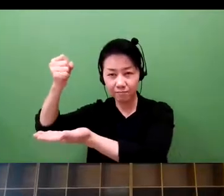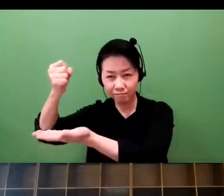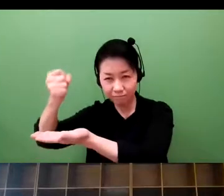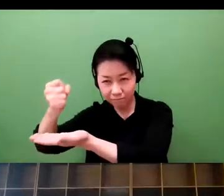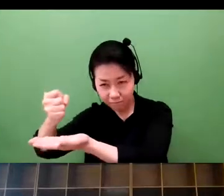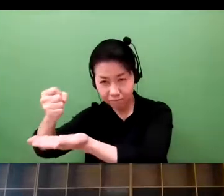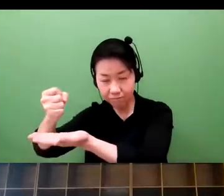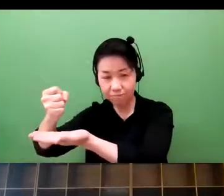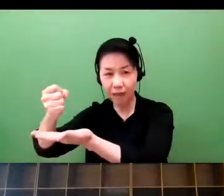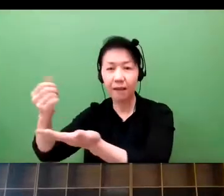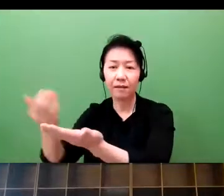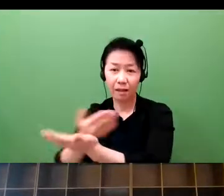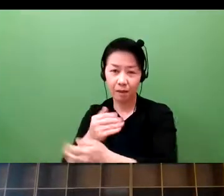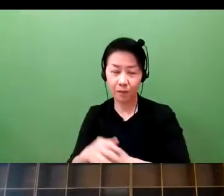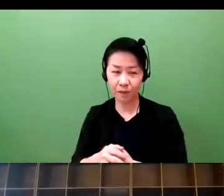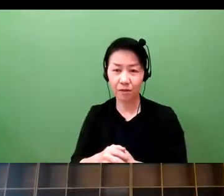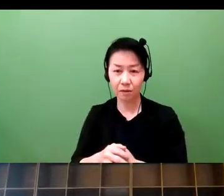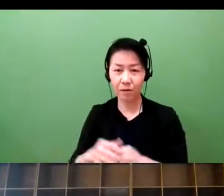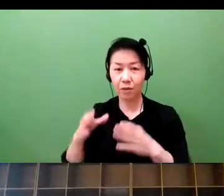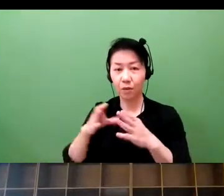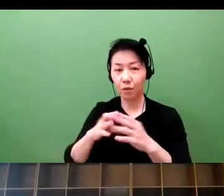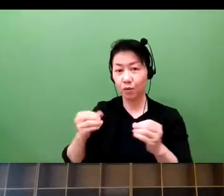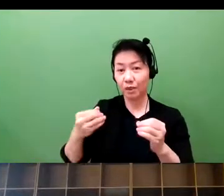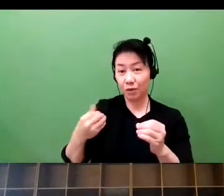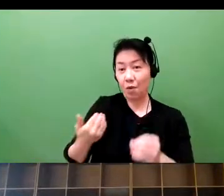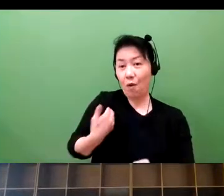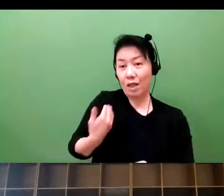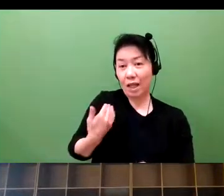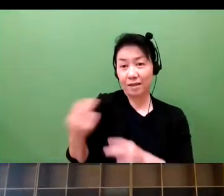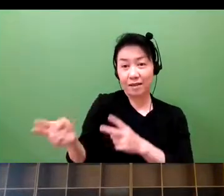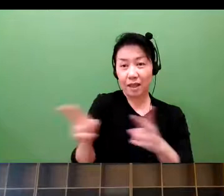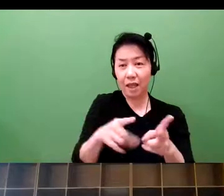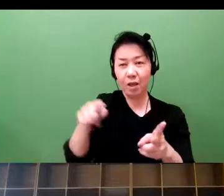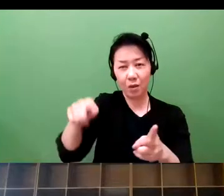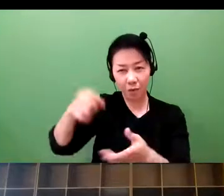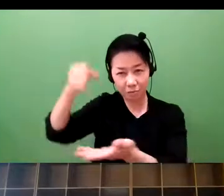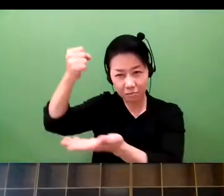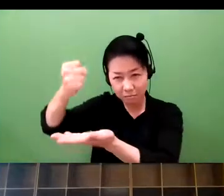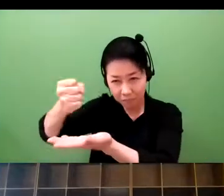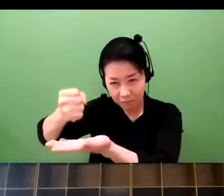Well, one that has been pointed out is the tight finances, and also the universal health care system